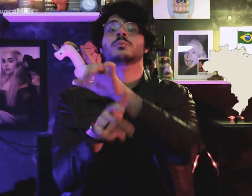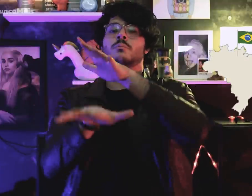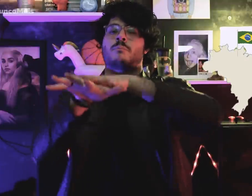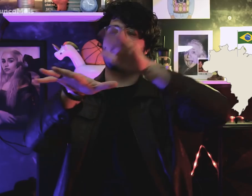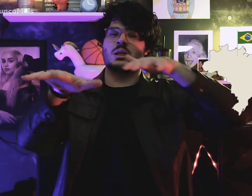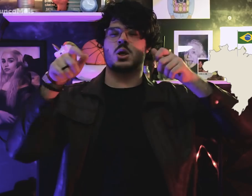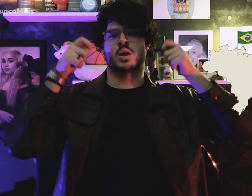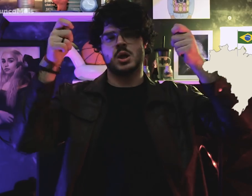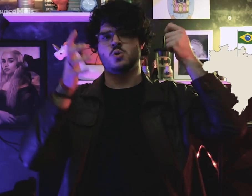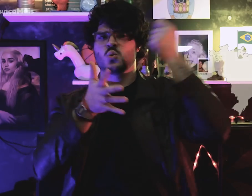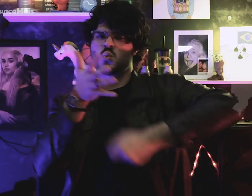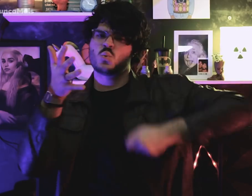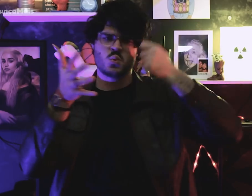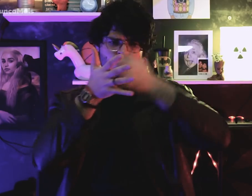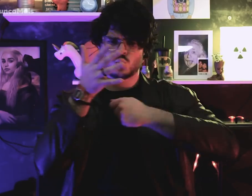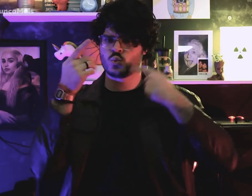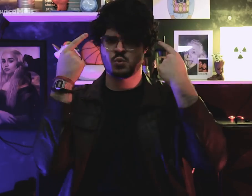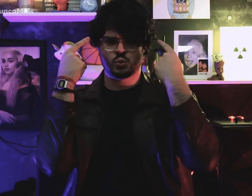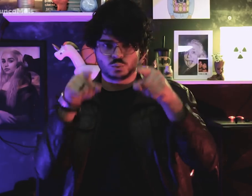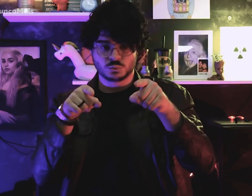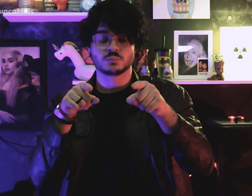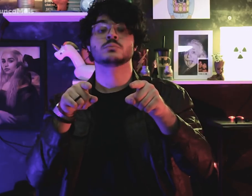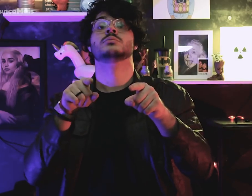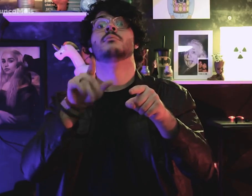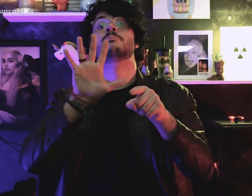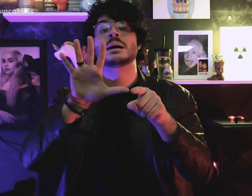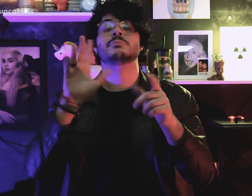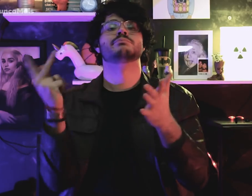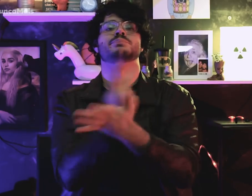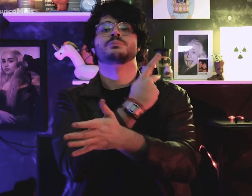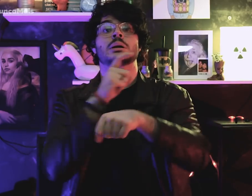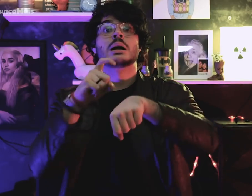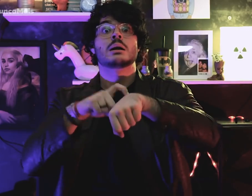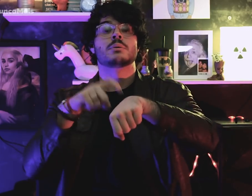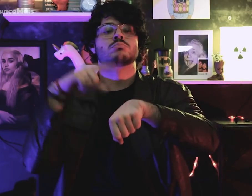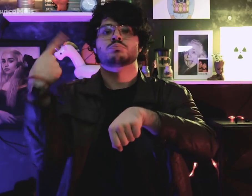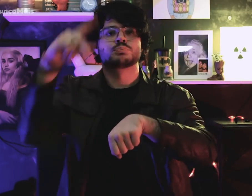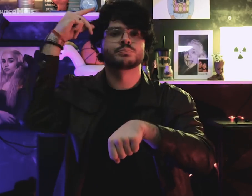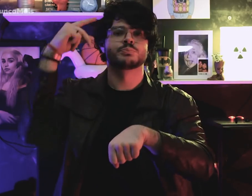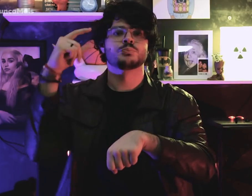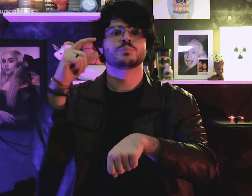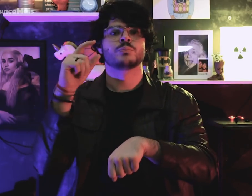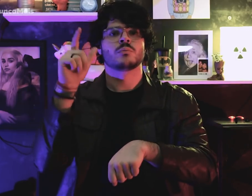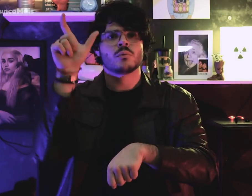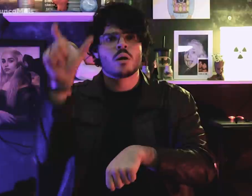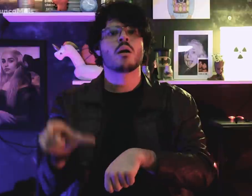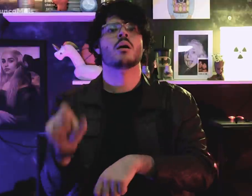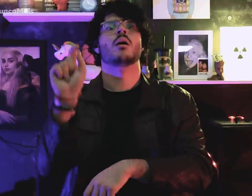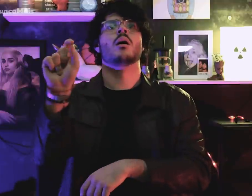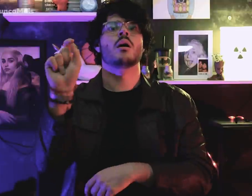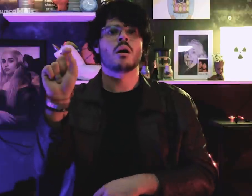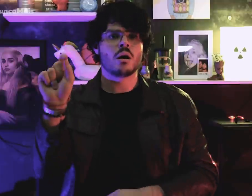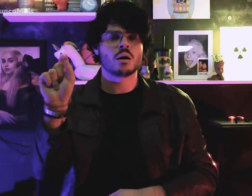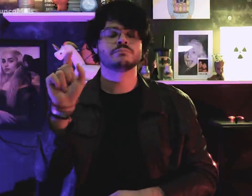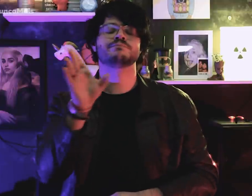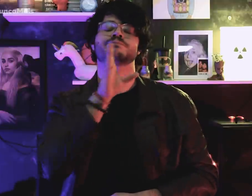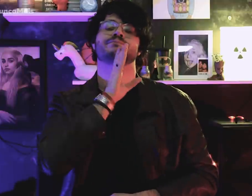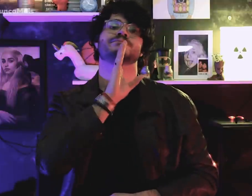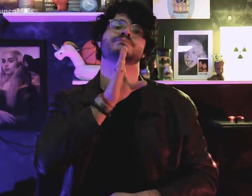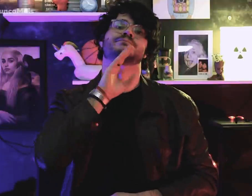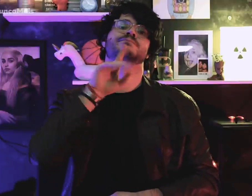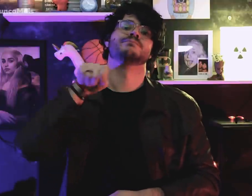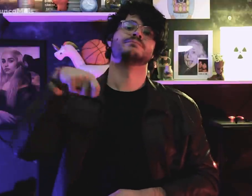at the protest demonstration the first torture of one happened ...